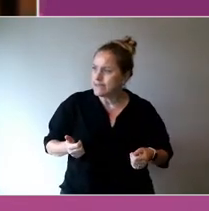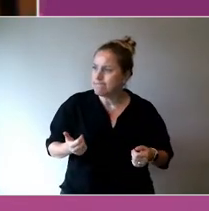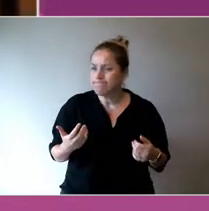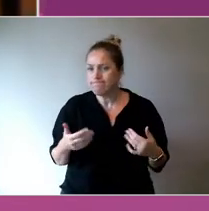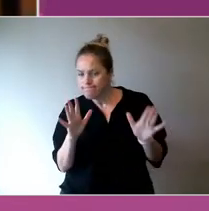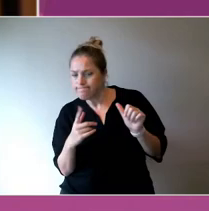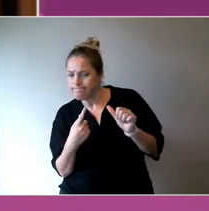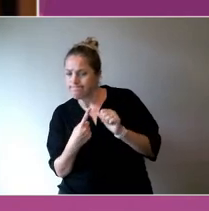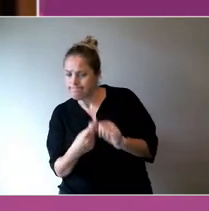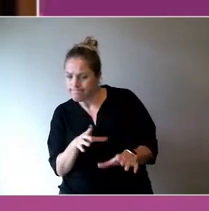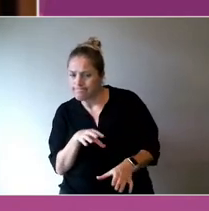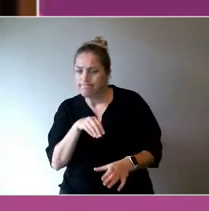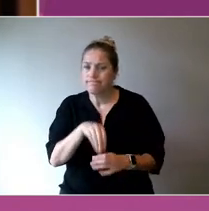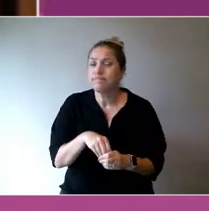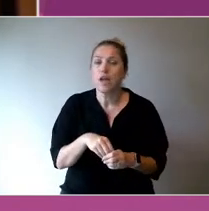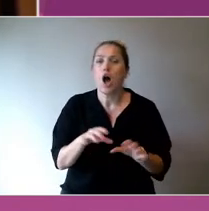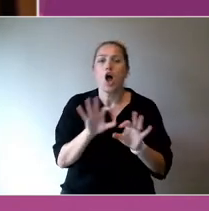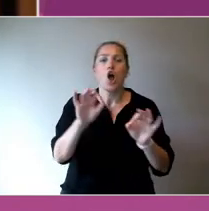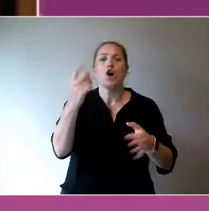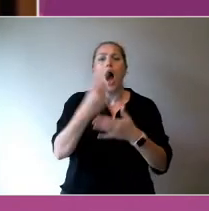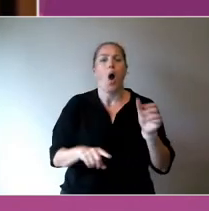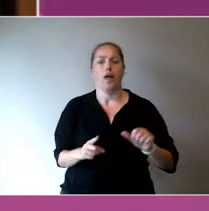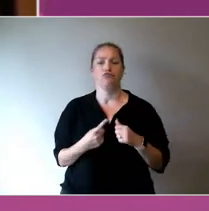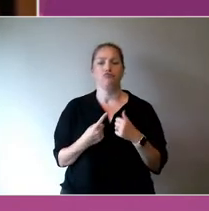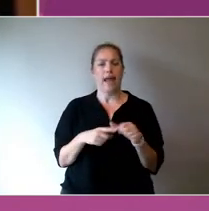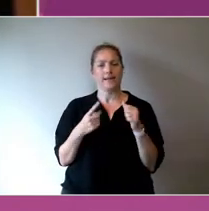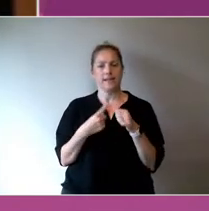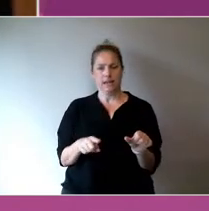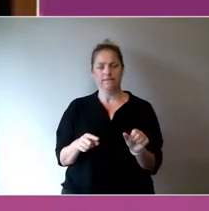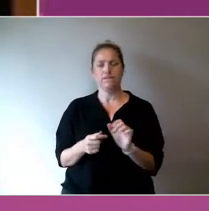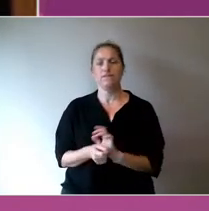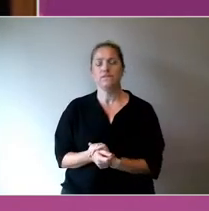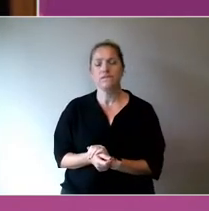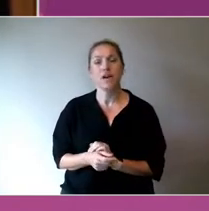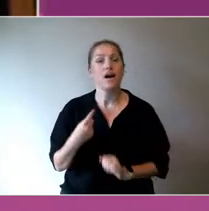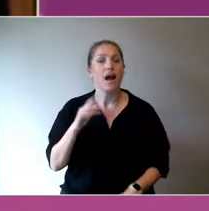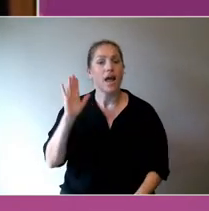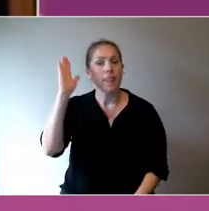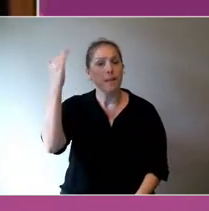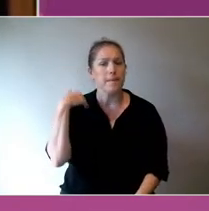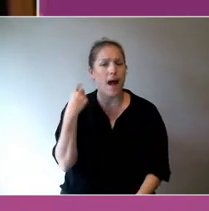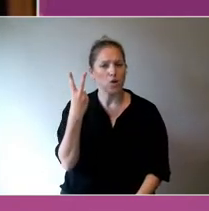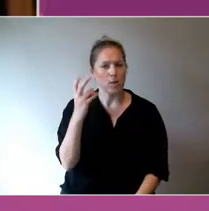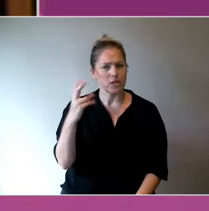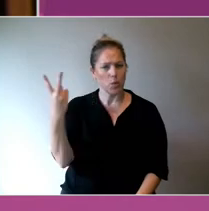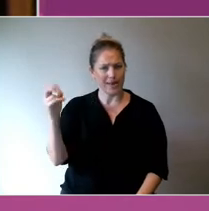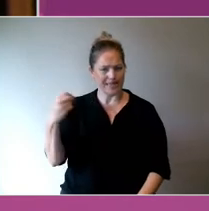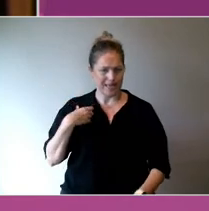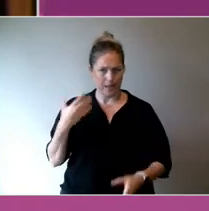We ran some programs, I think in 2020, through SANE, that worked with local artists to support